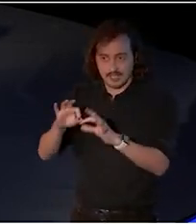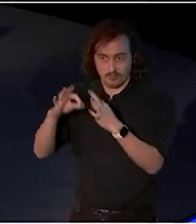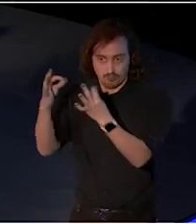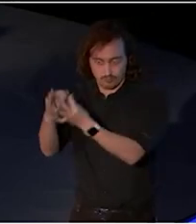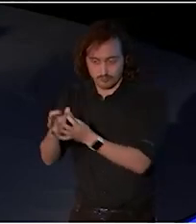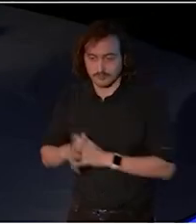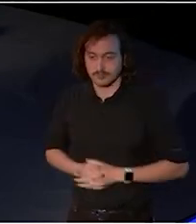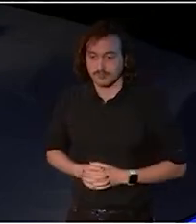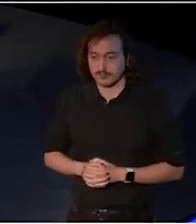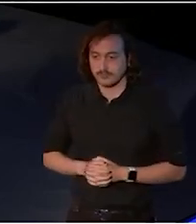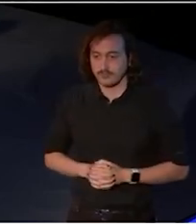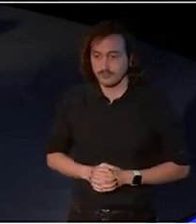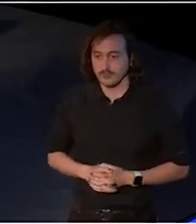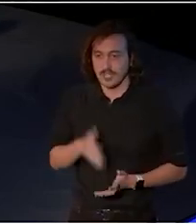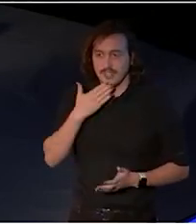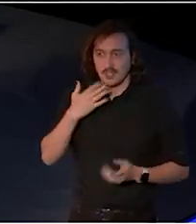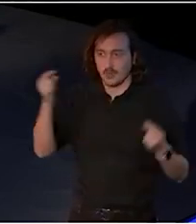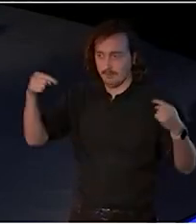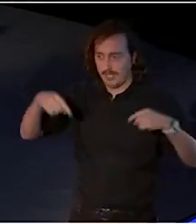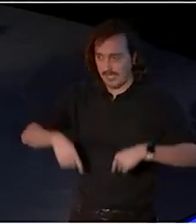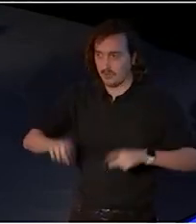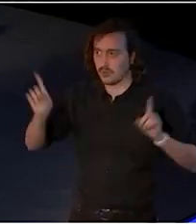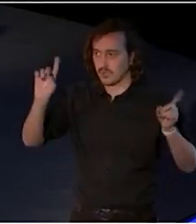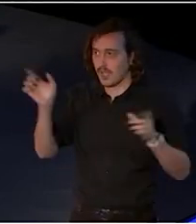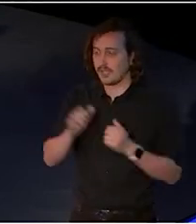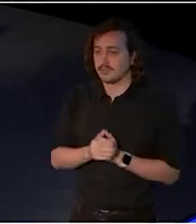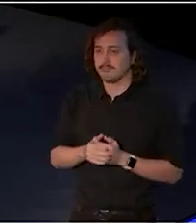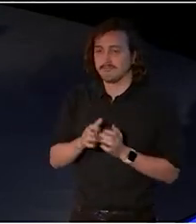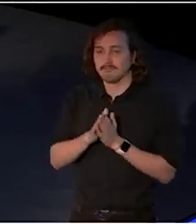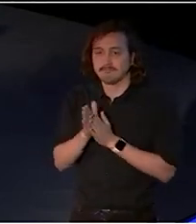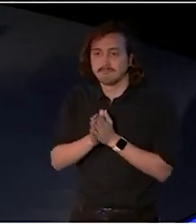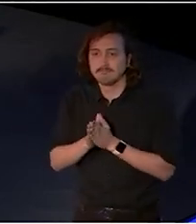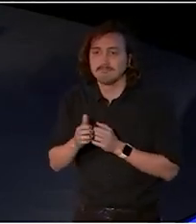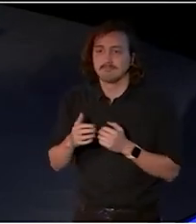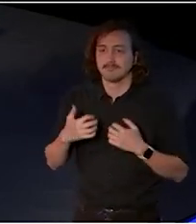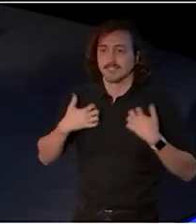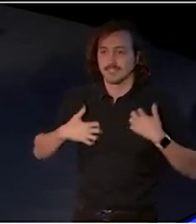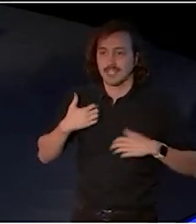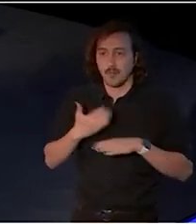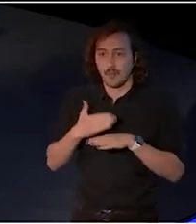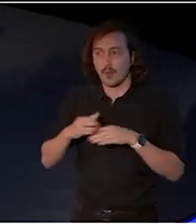you all to invest in and build Australia's creative future.